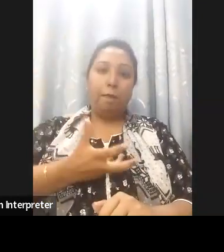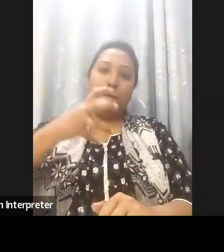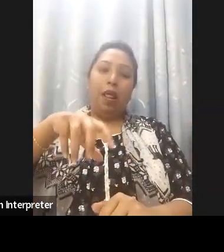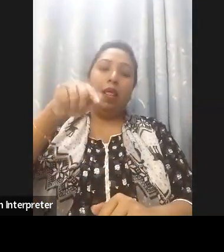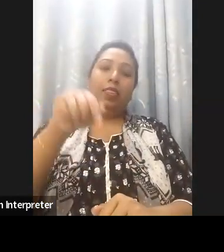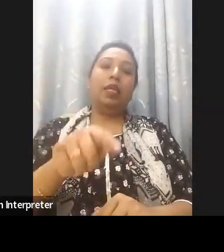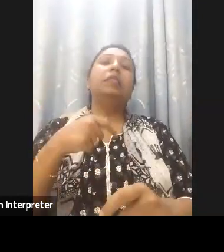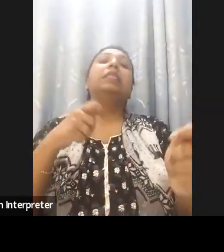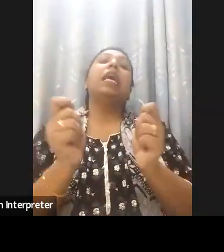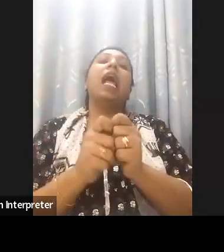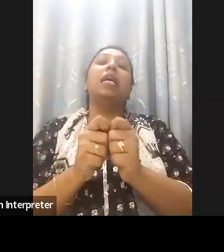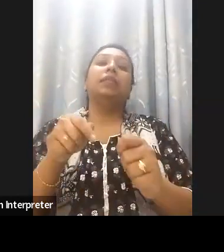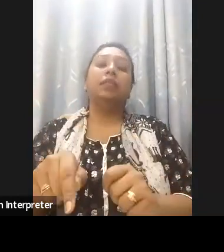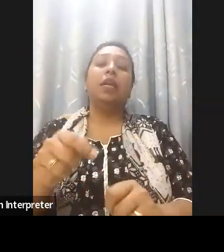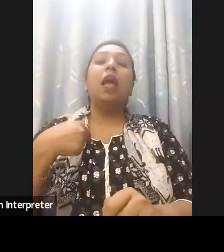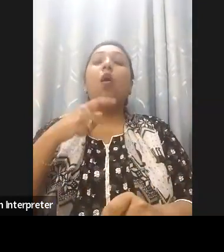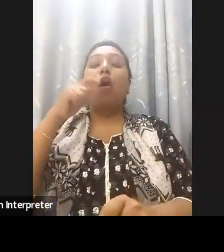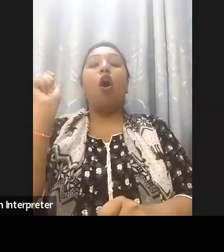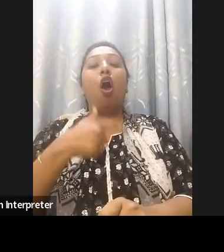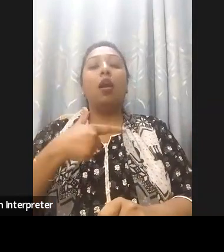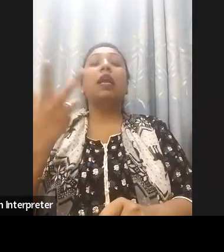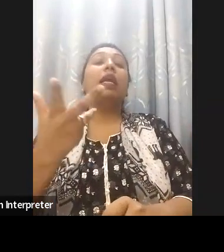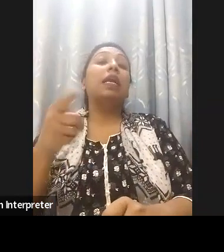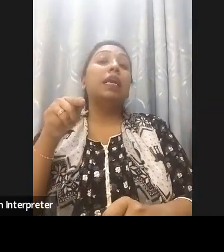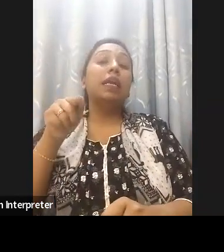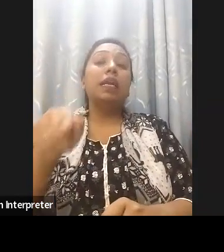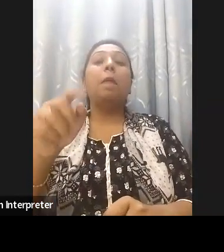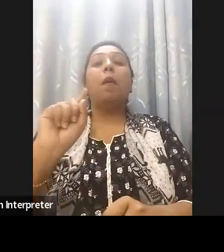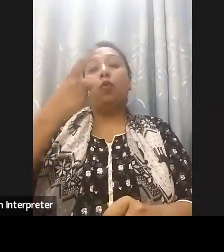The Honorable Prime Minister. I'm also a member of the task force along with several members of